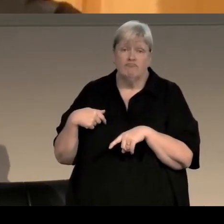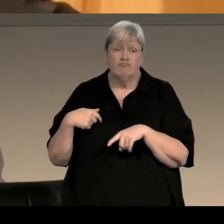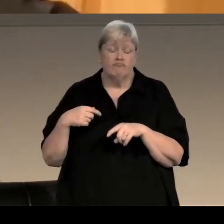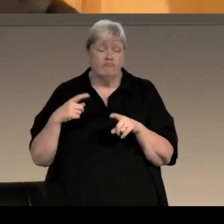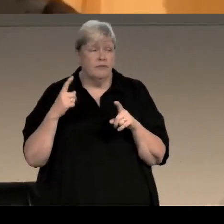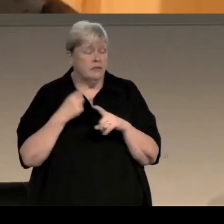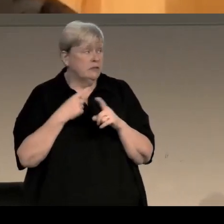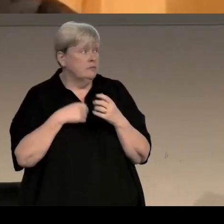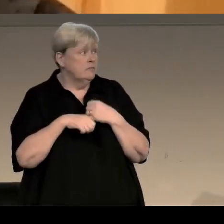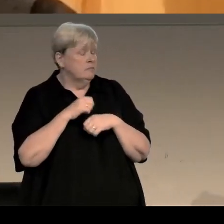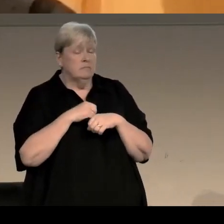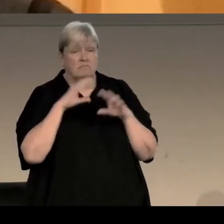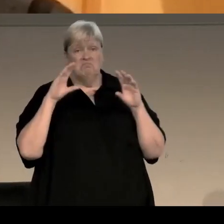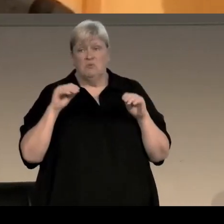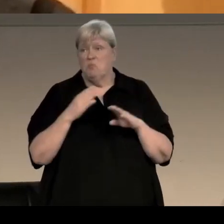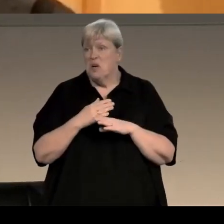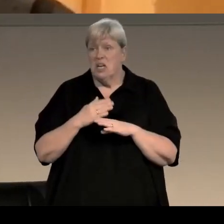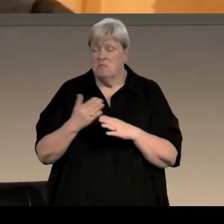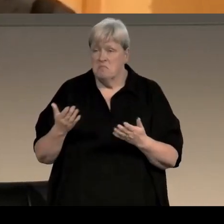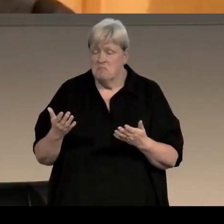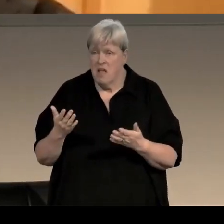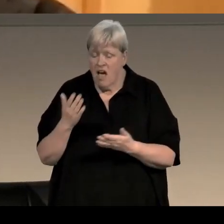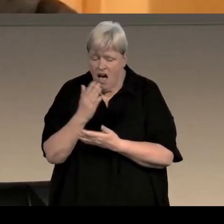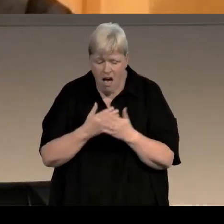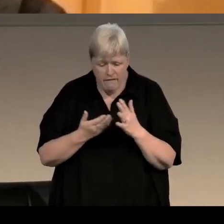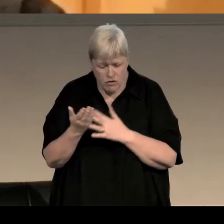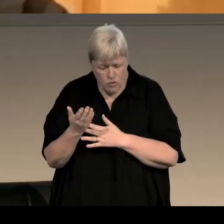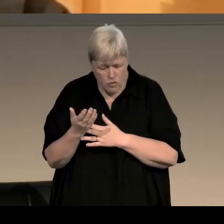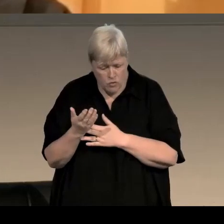and then it suddenly it just stopped working. I was halfway through - I was planning a book out,